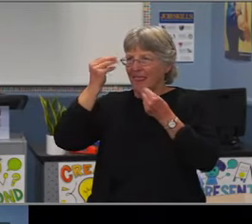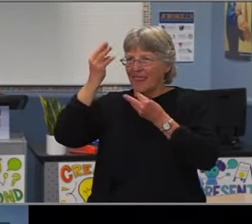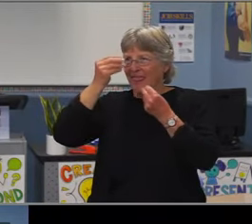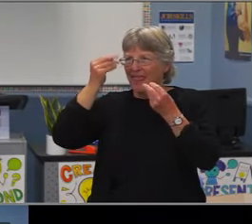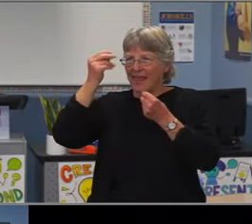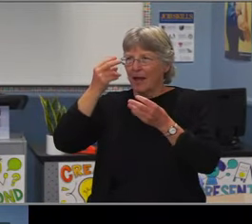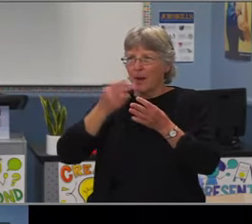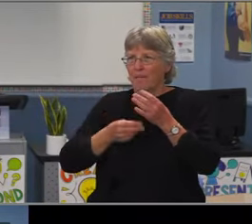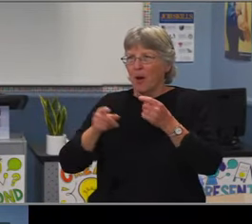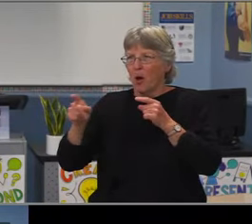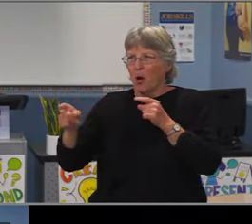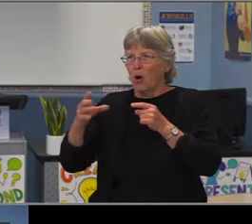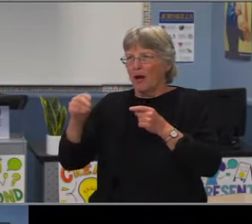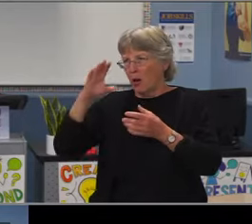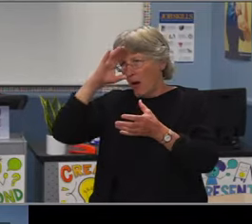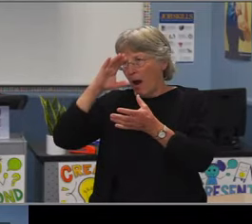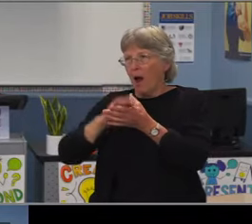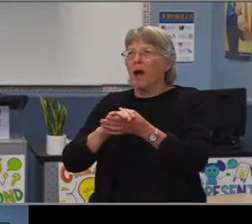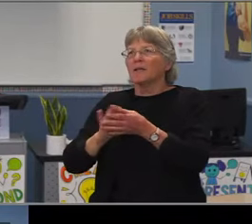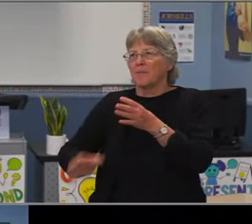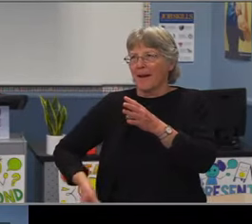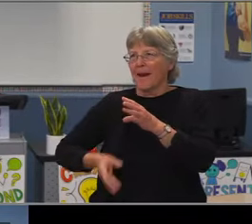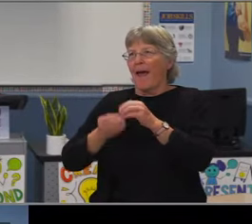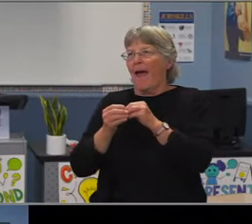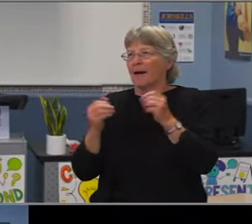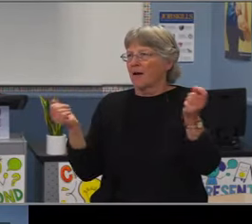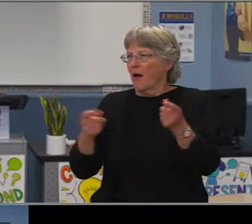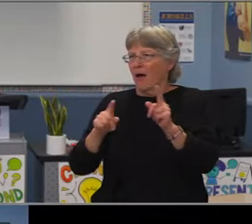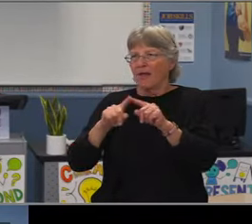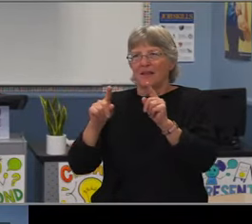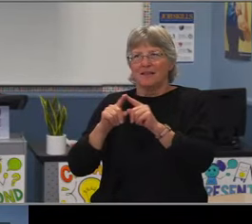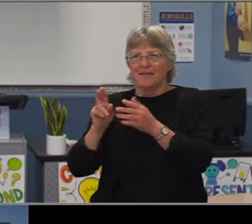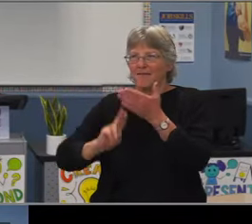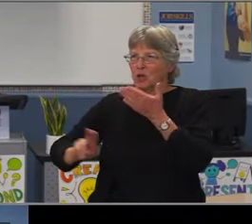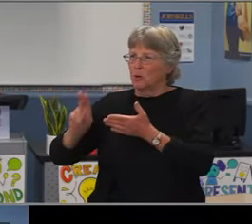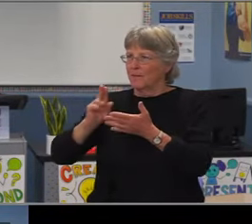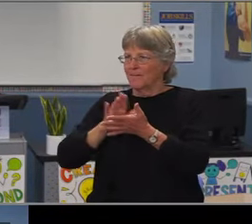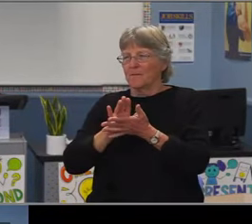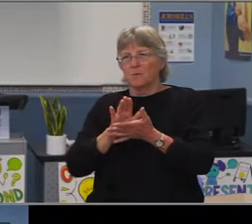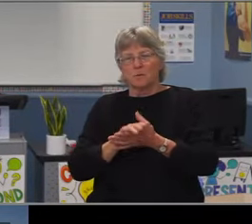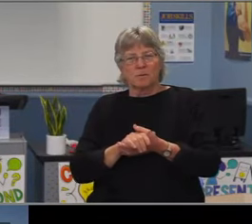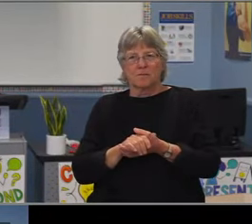but I've received word from our Lakewood Navy JRTC Captain McMackin